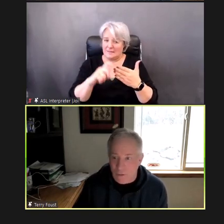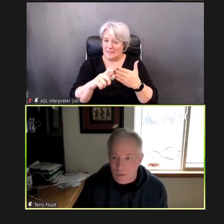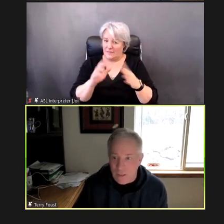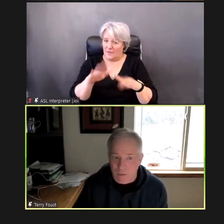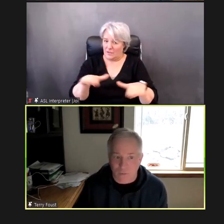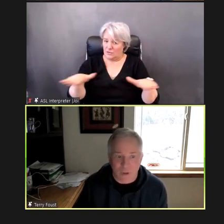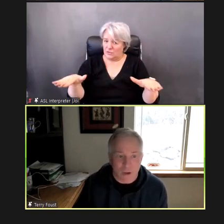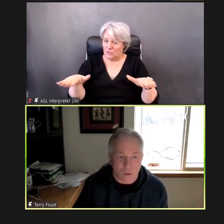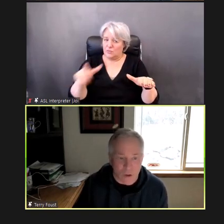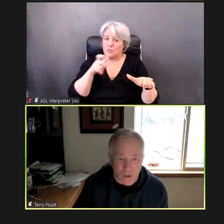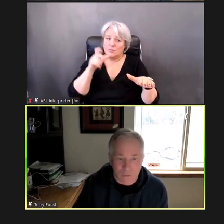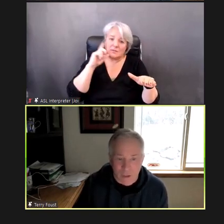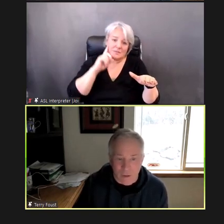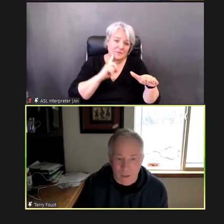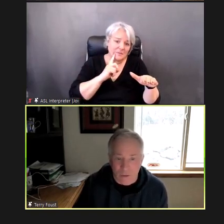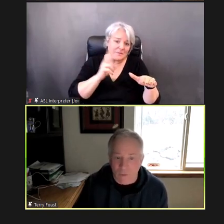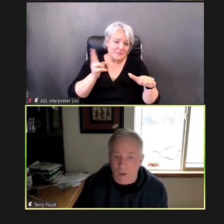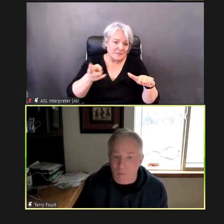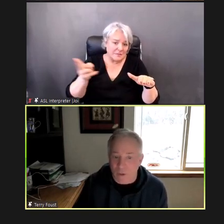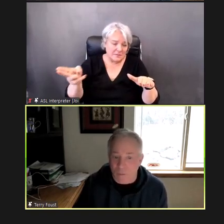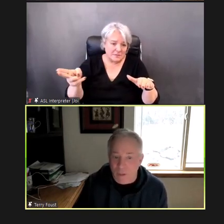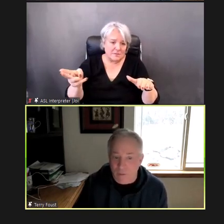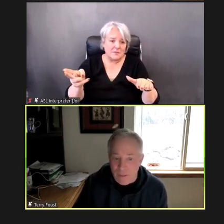not been previously identified.